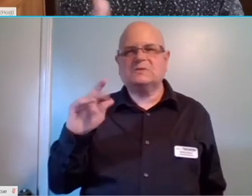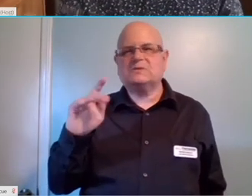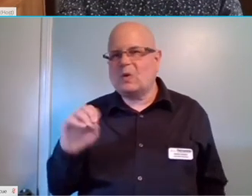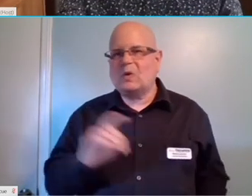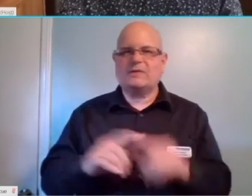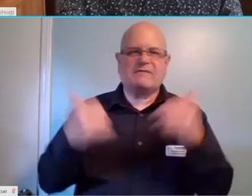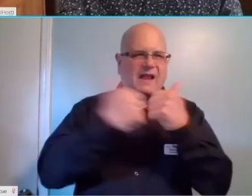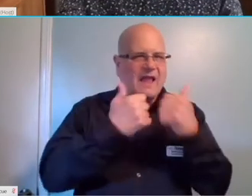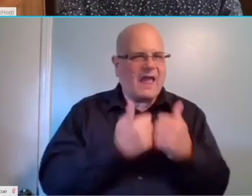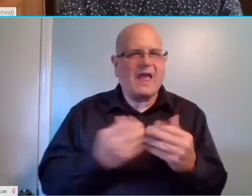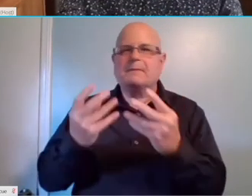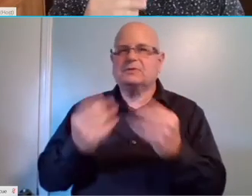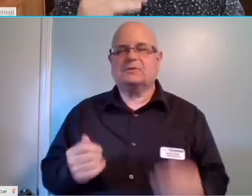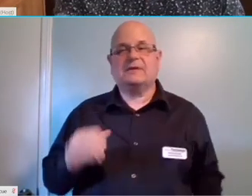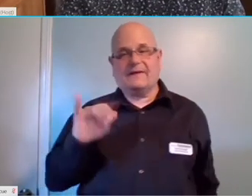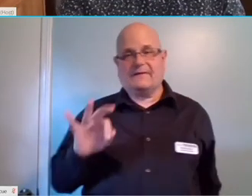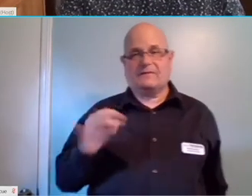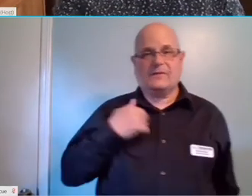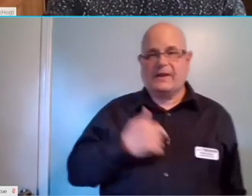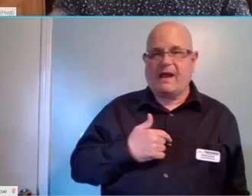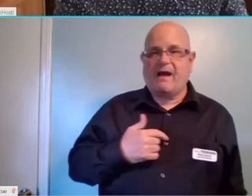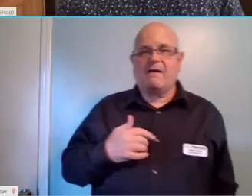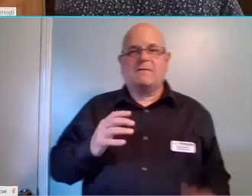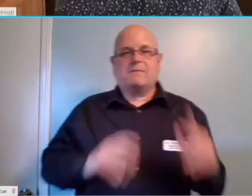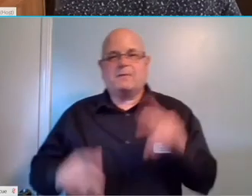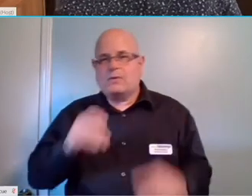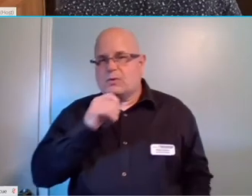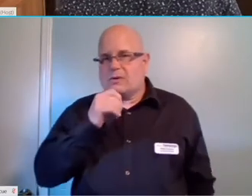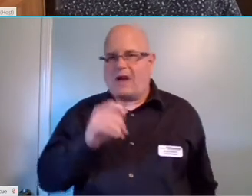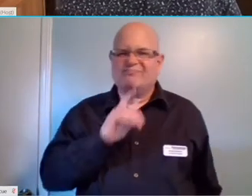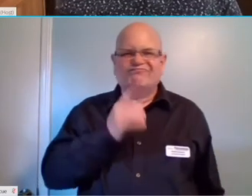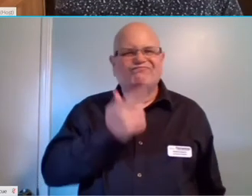If we have a lot of our audience that maybe aren't into gaming, for instance, what are